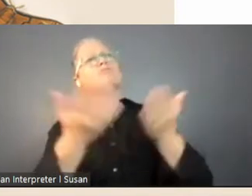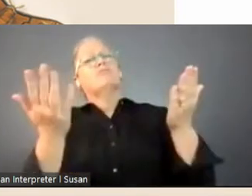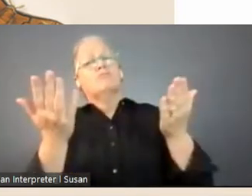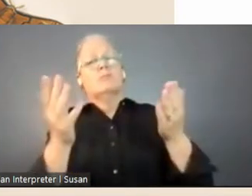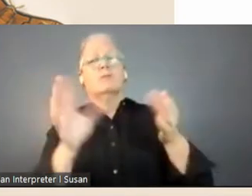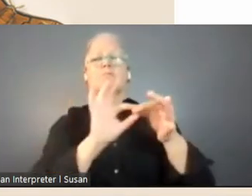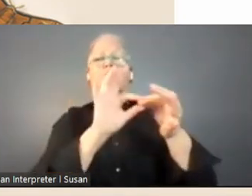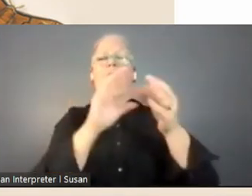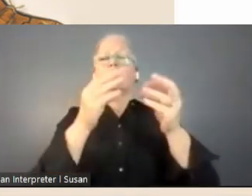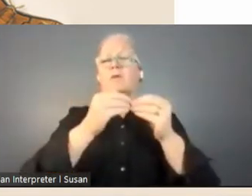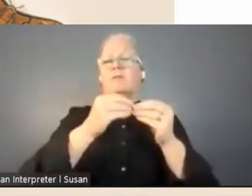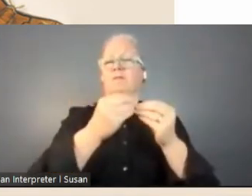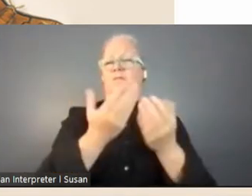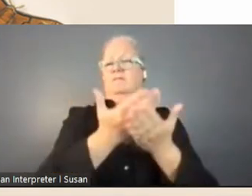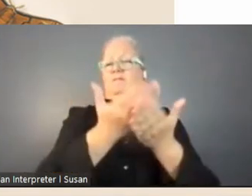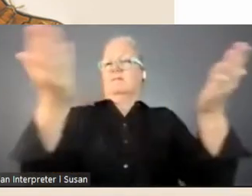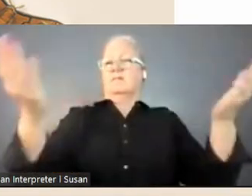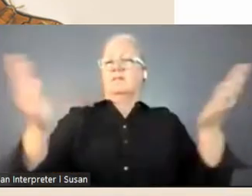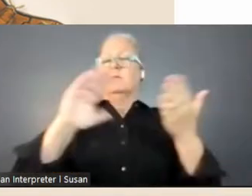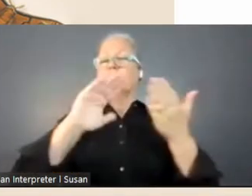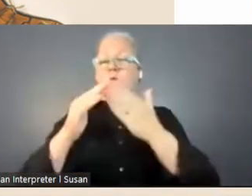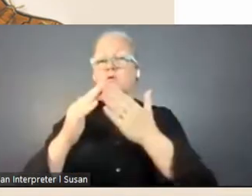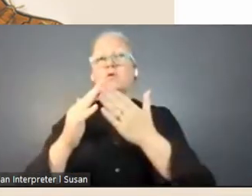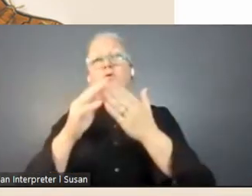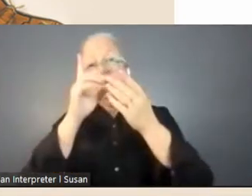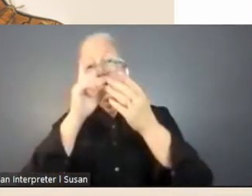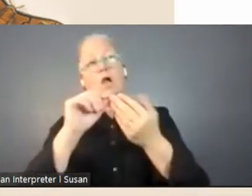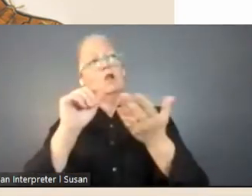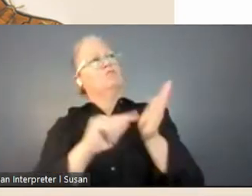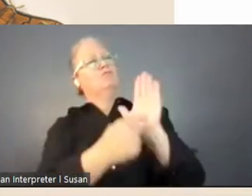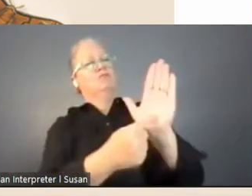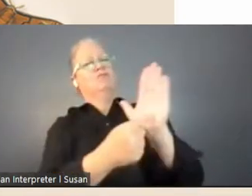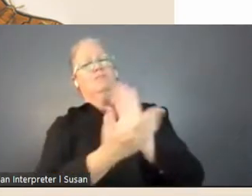to showcase our fellowships. And during the residency period